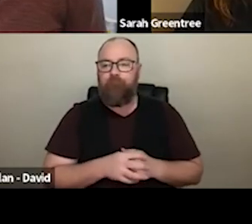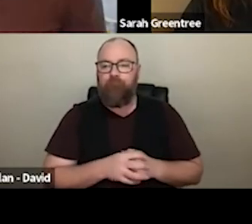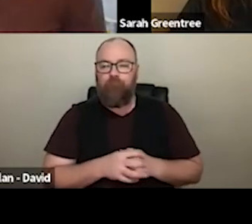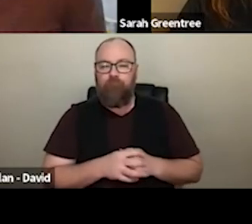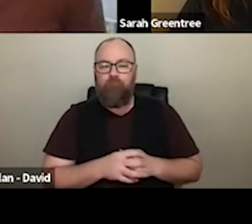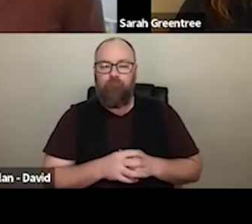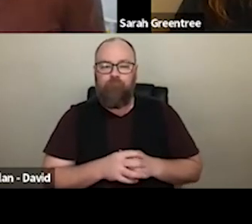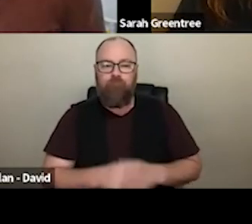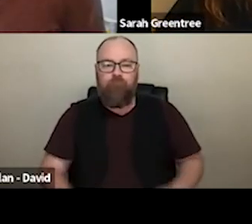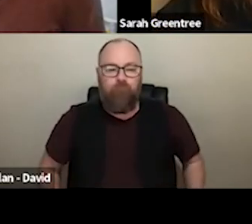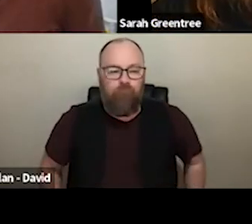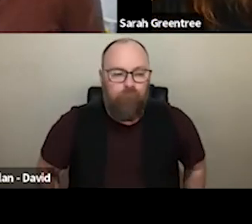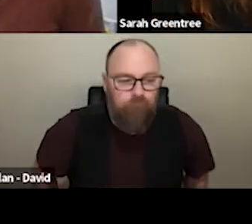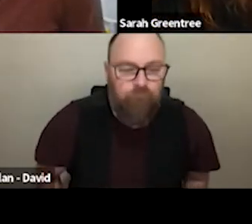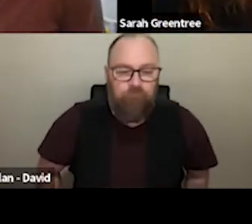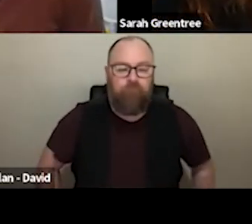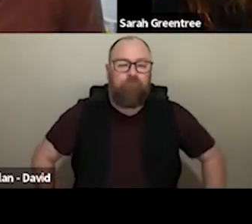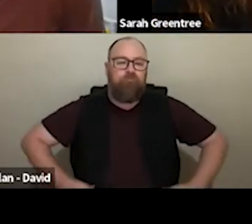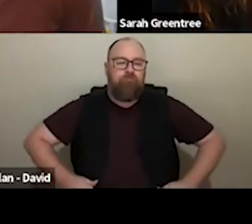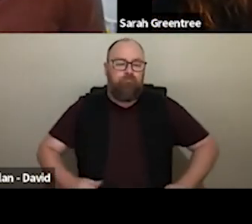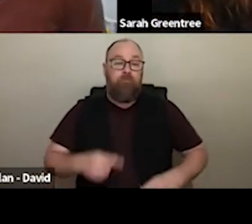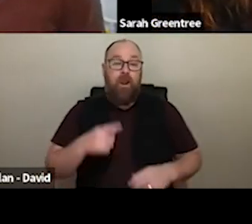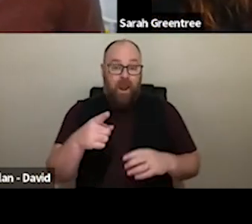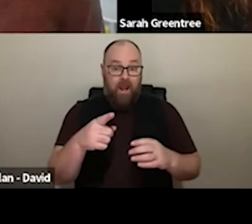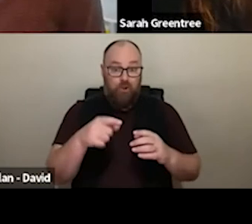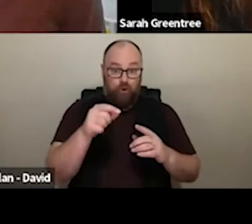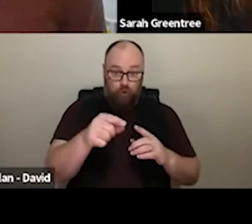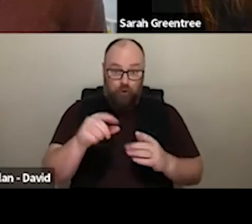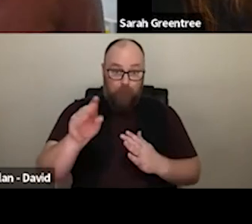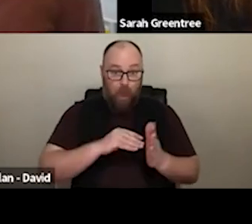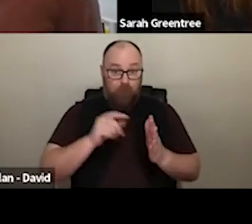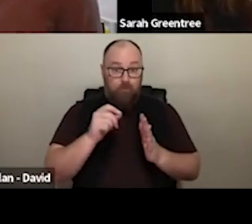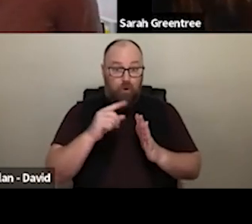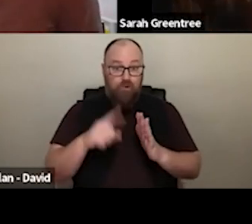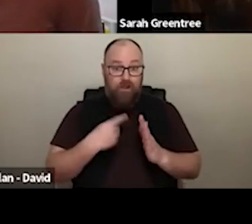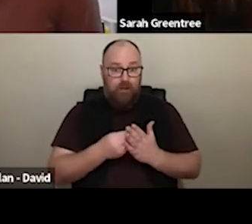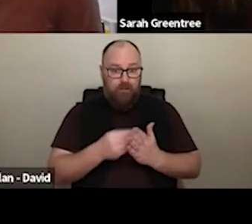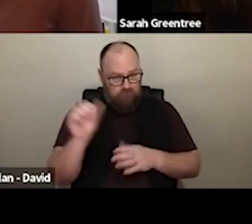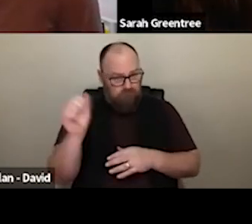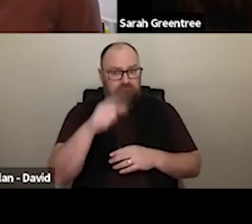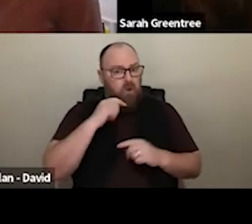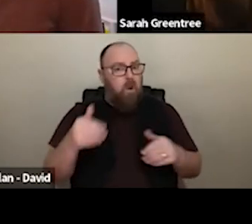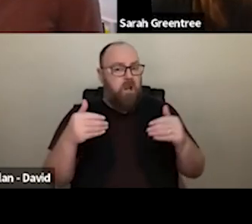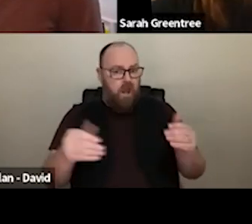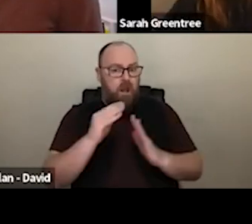And in terms of the project funding absolutely, you can apply for project funding in 2,023, in case the 4 year funding doesn't come through. as an organisation. ANDY DONOVAN: And in terms of the project funding, absolutely you And indeed obviously in 2,024, as well